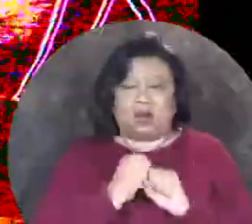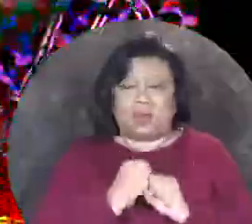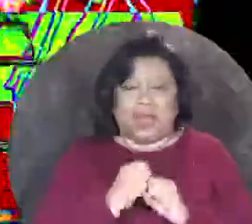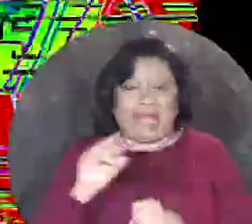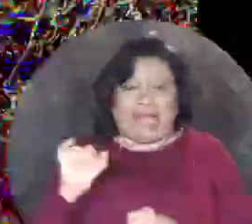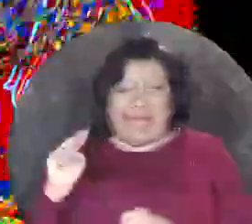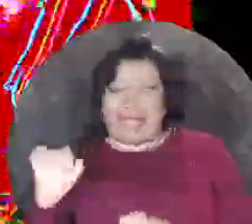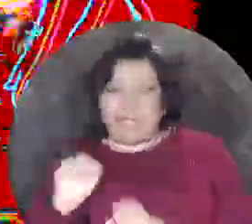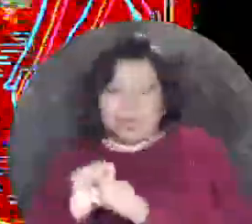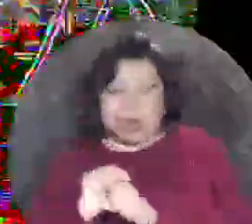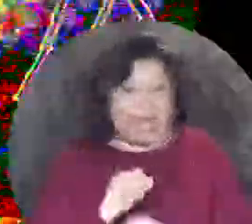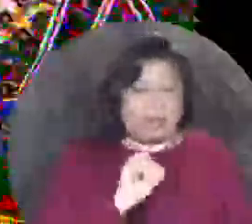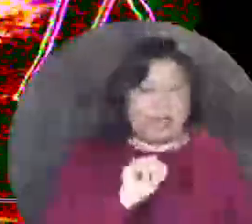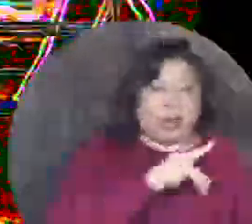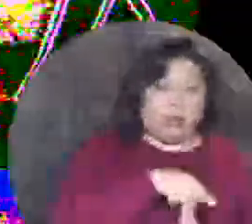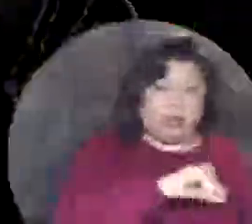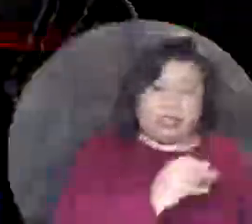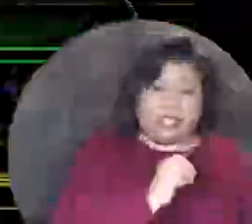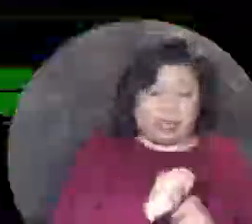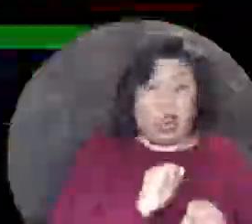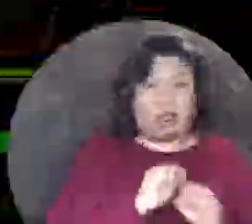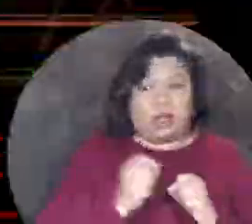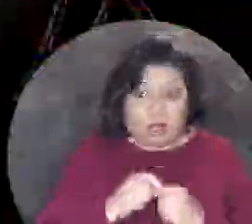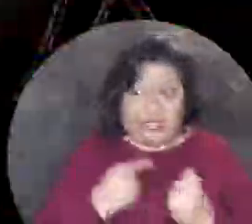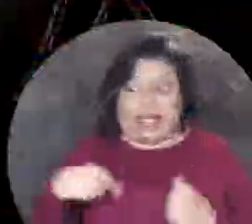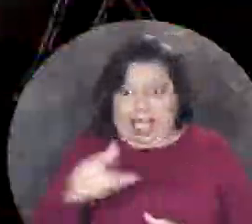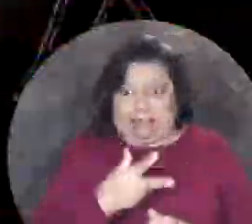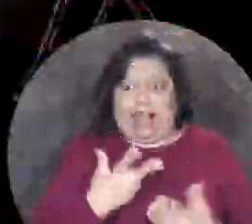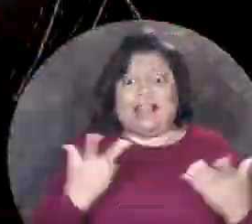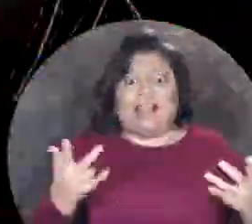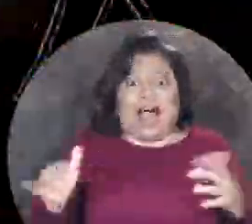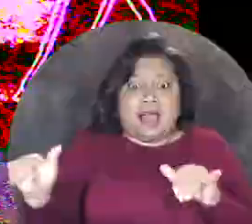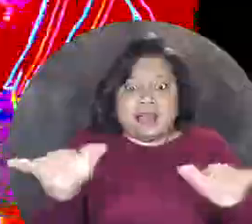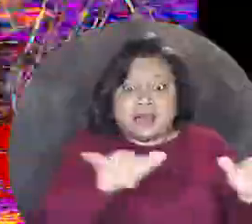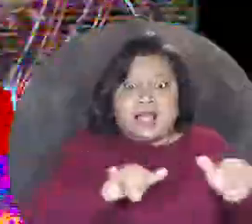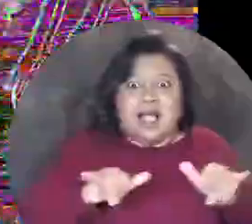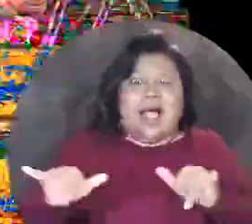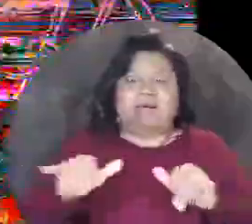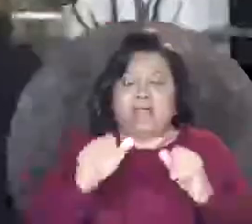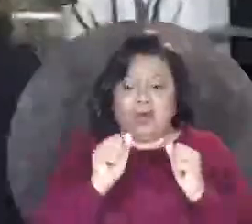I don't make Andy's work and I don't make Pooja's work and yet we have a lot in common